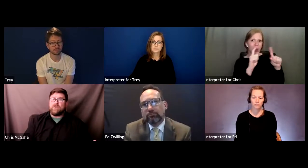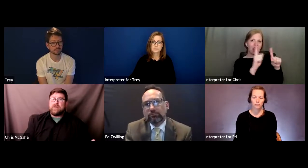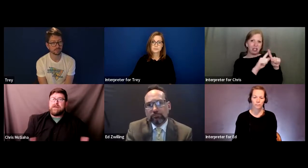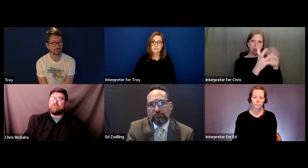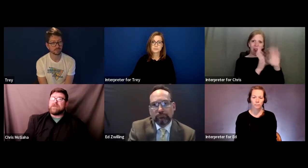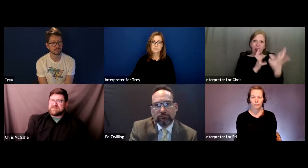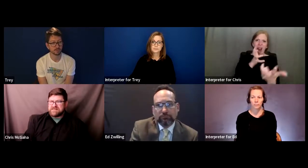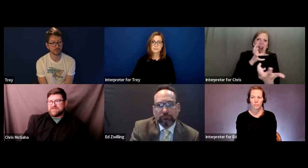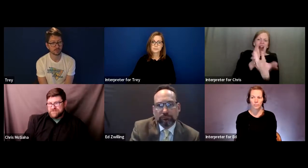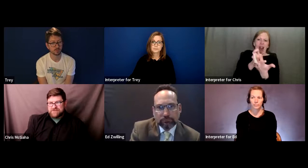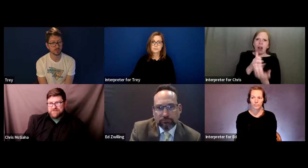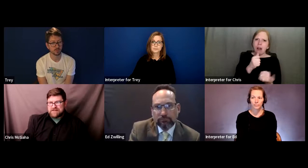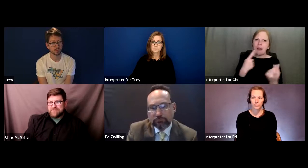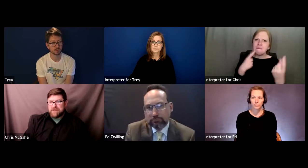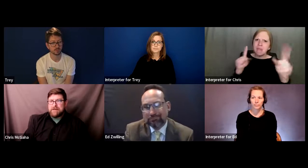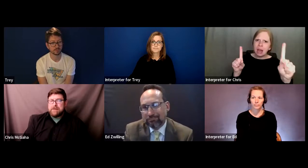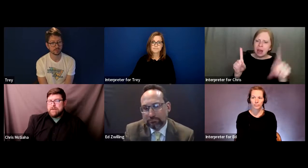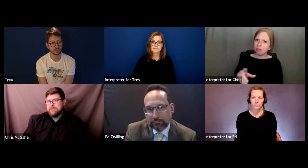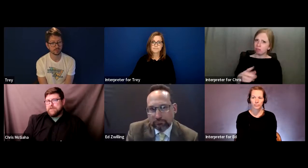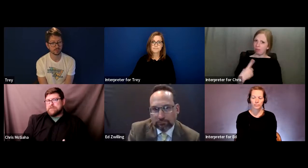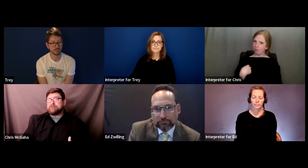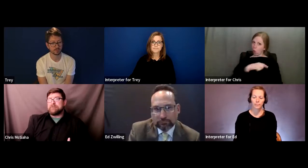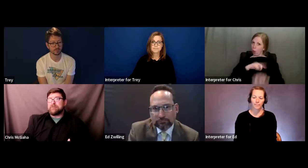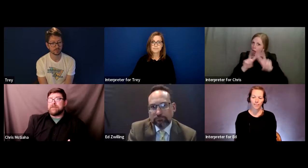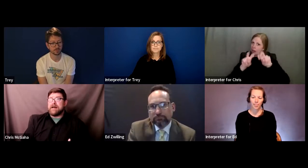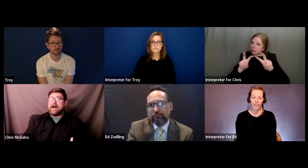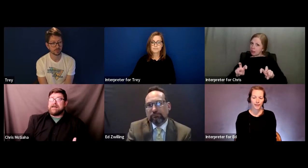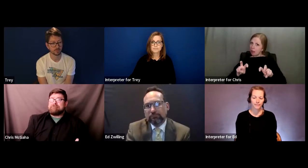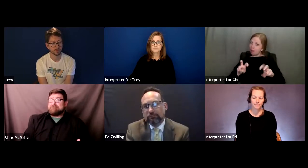So have we assessed the students effectively?